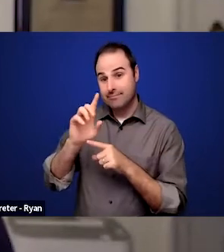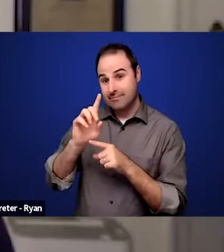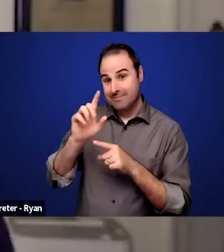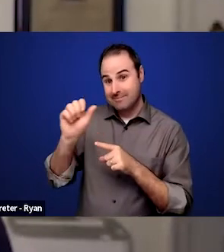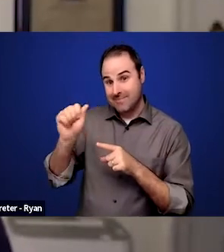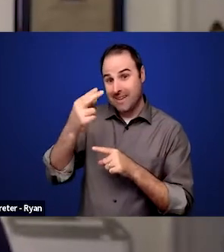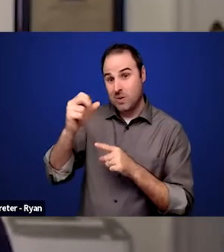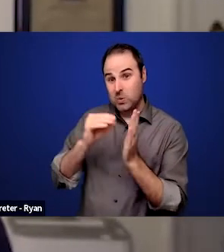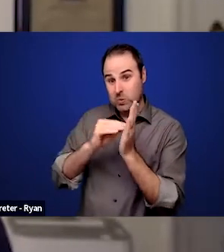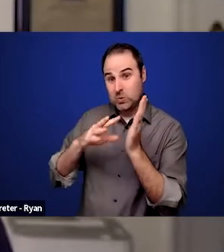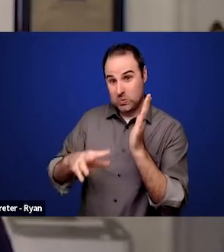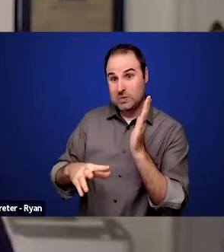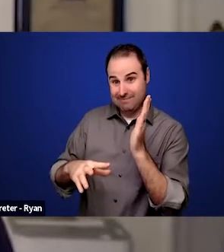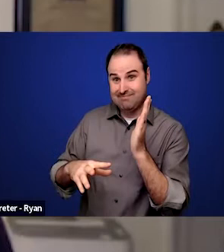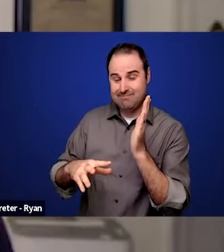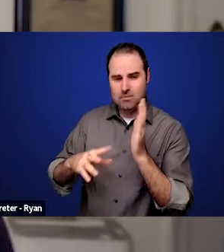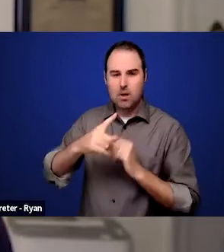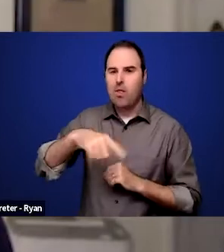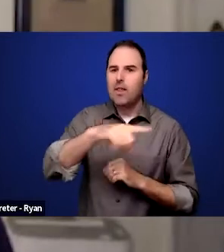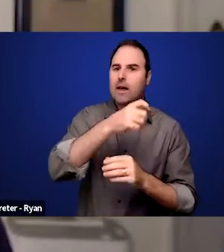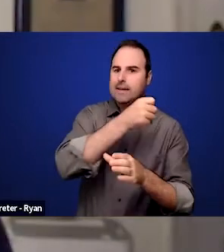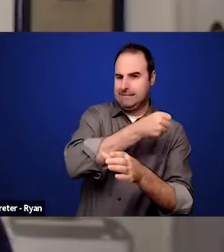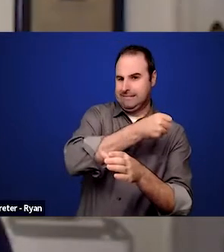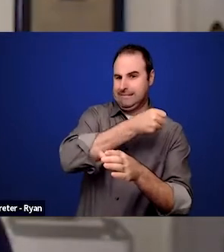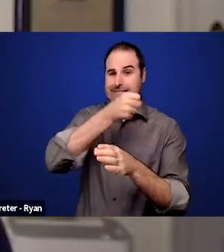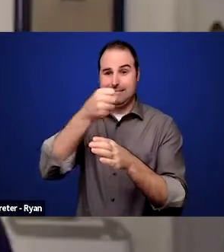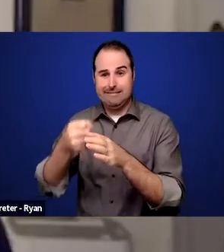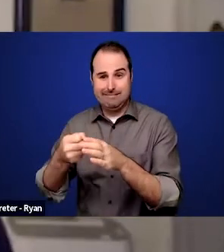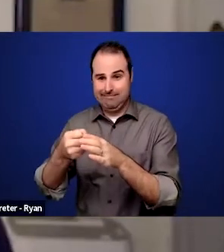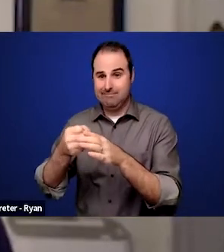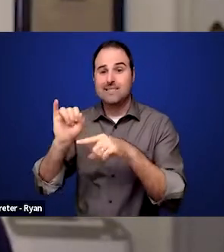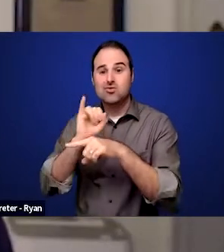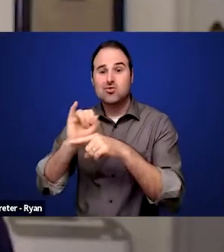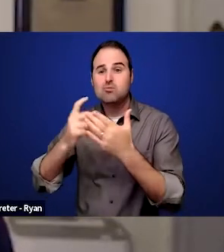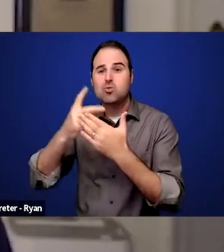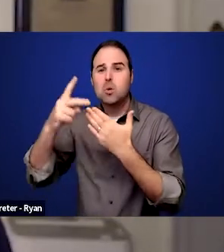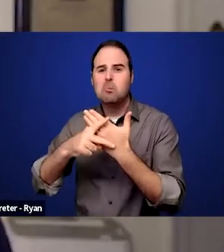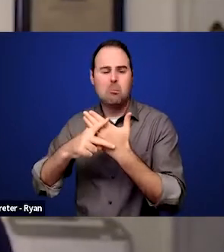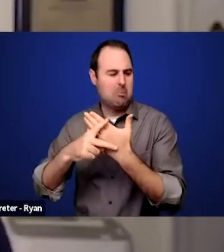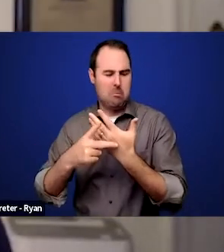of the internship programs? That means that there both needs to be someone